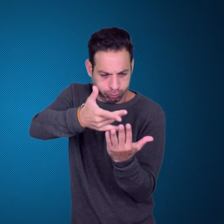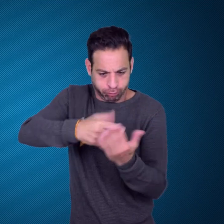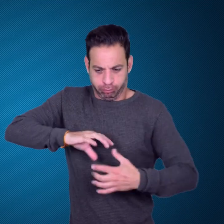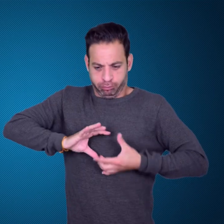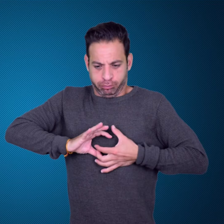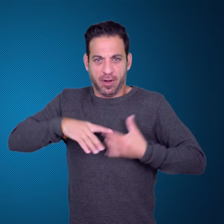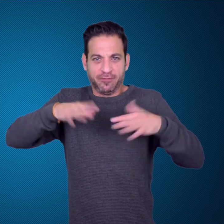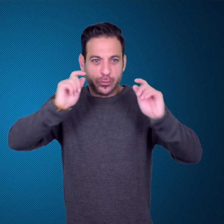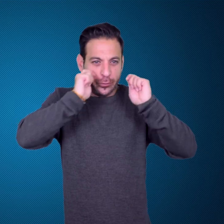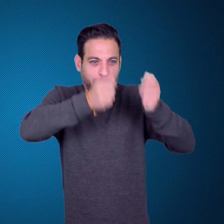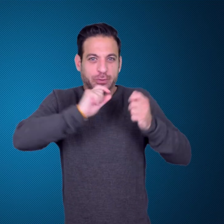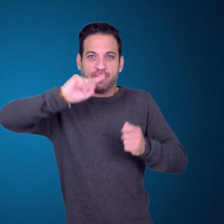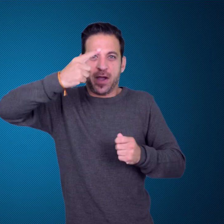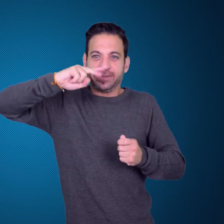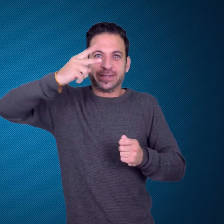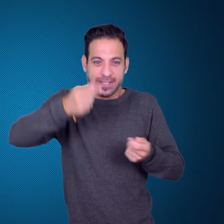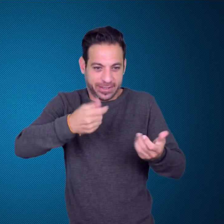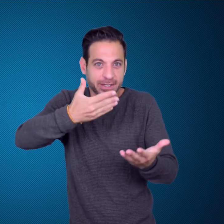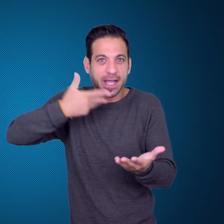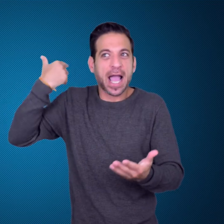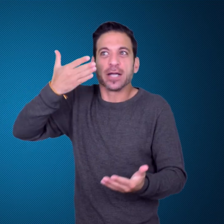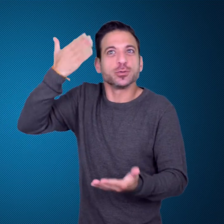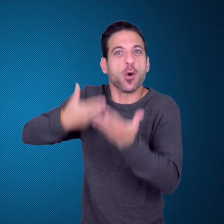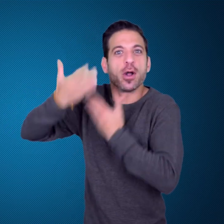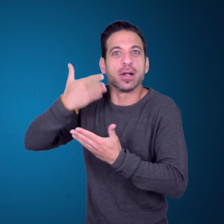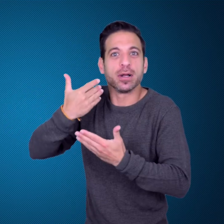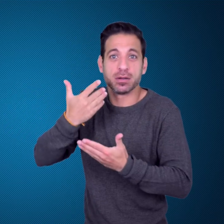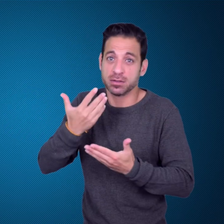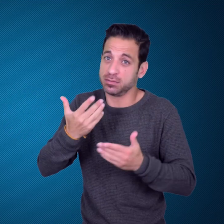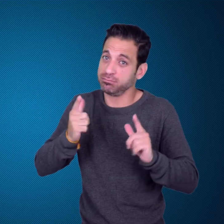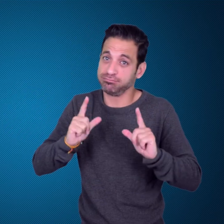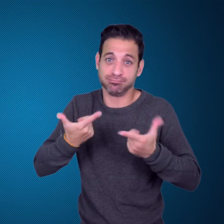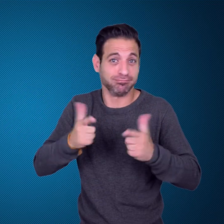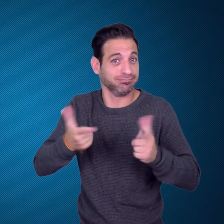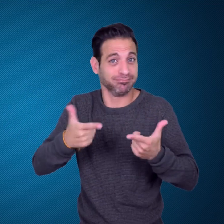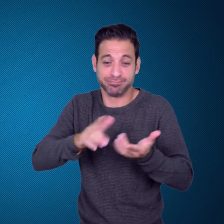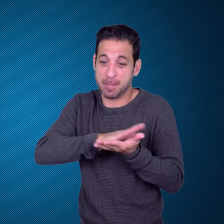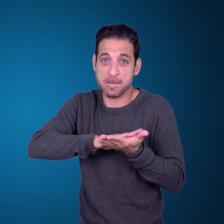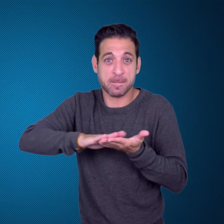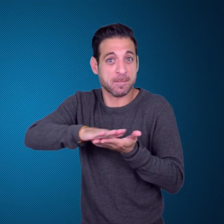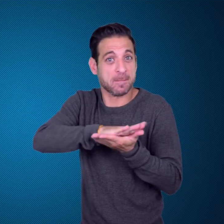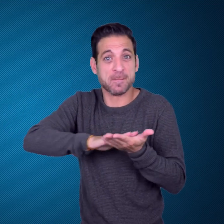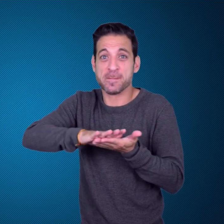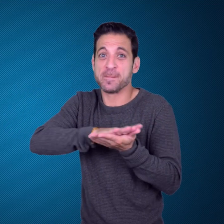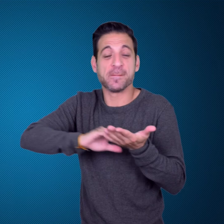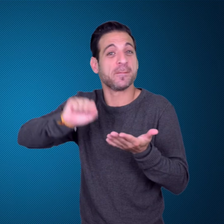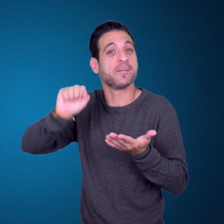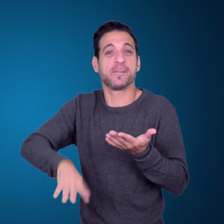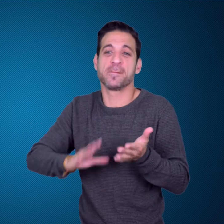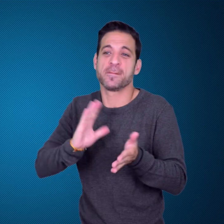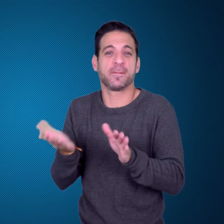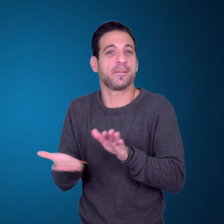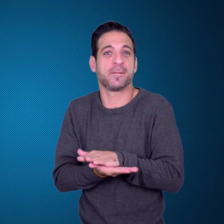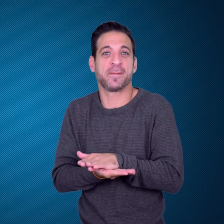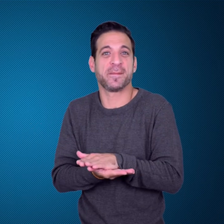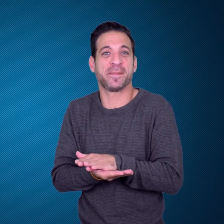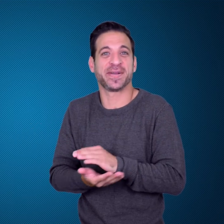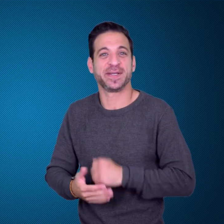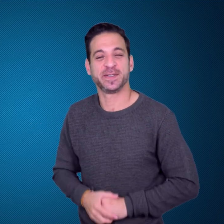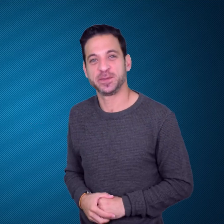in official IOC medal records.